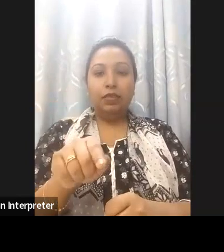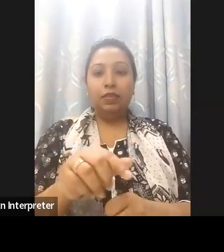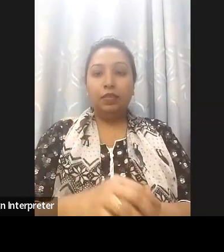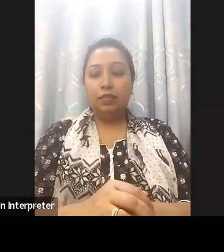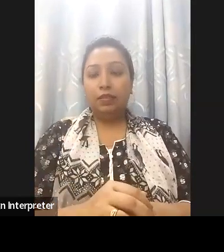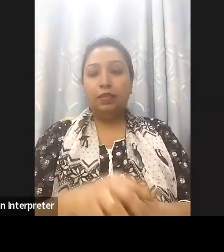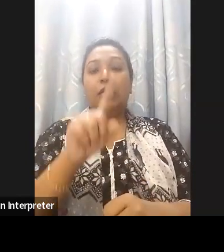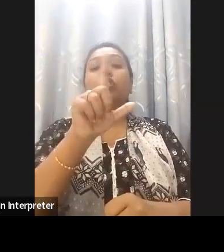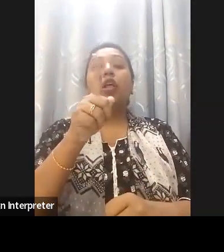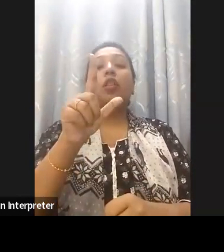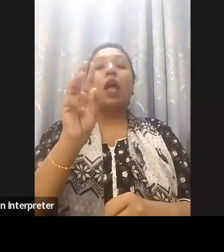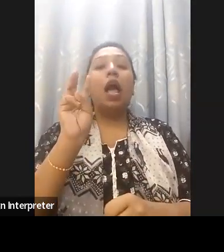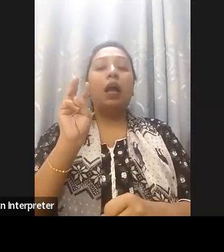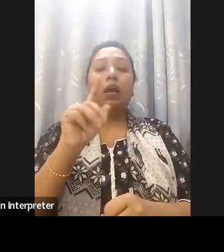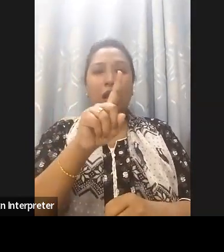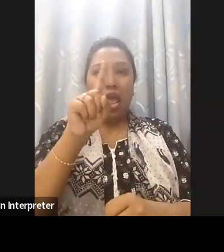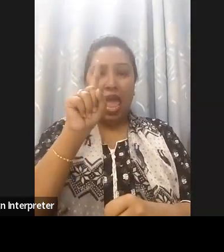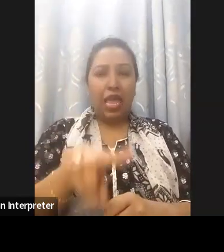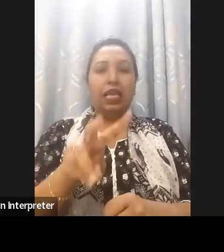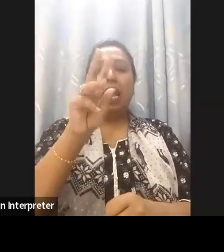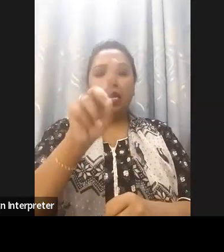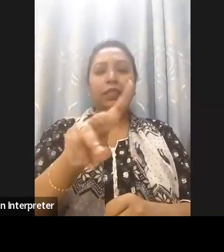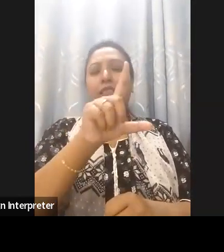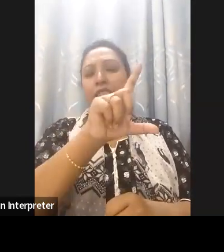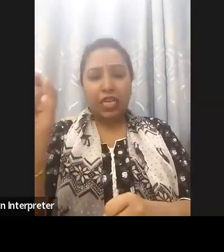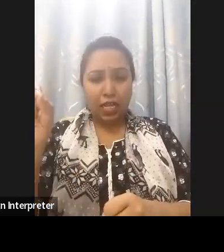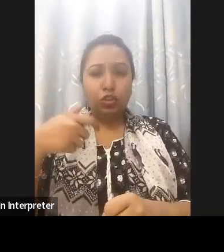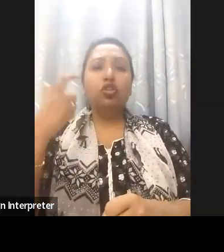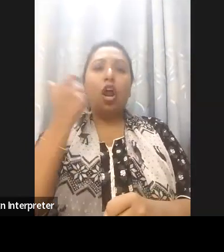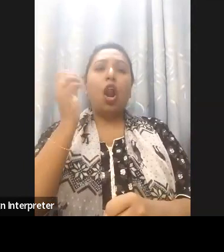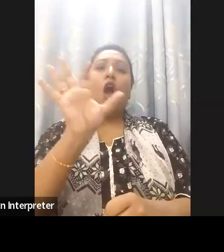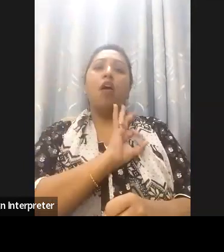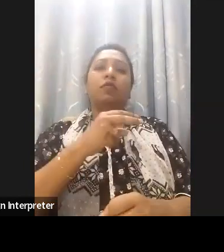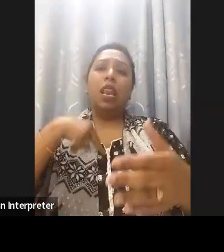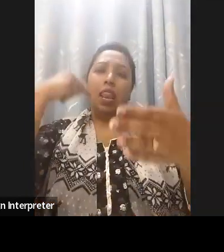a hundred government organizations and that is actually implementing the disability standards